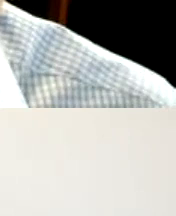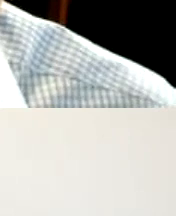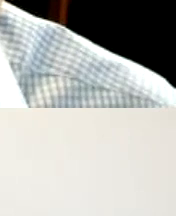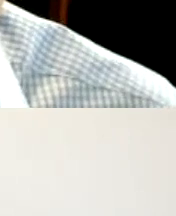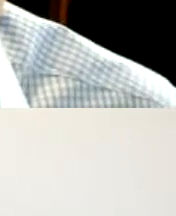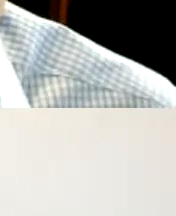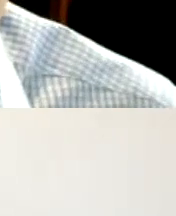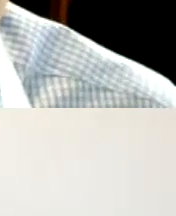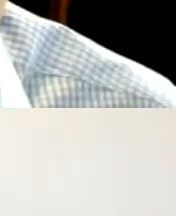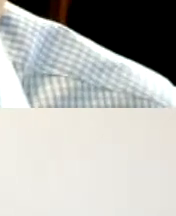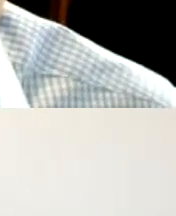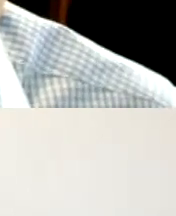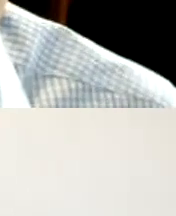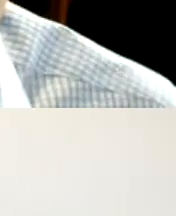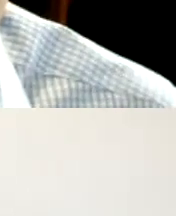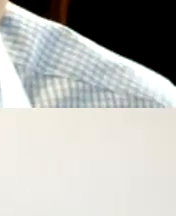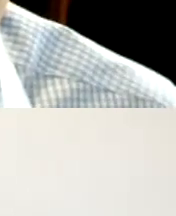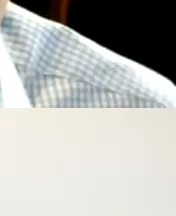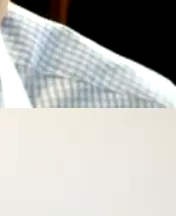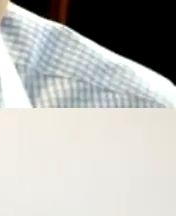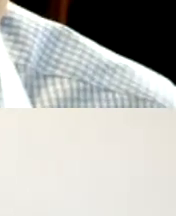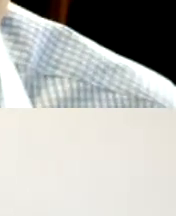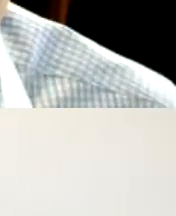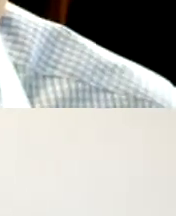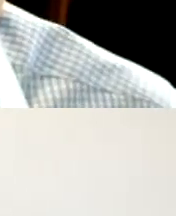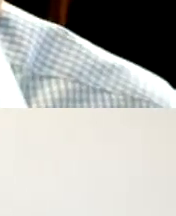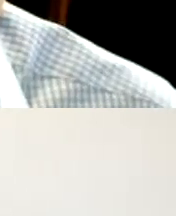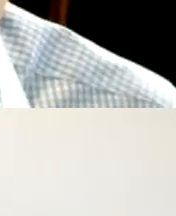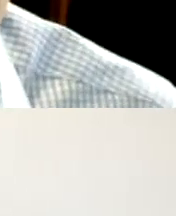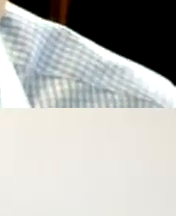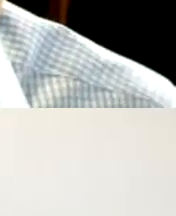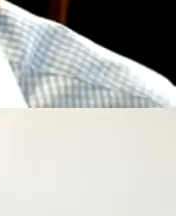private civil rights law firm and served as the deputy solicitor general for the State of Florida